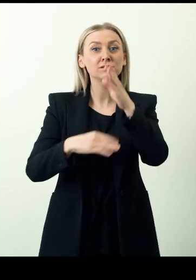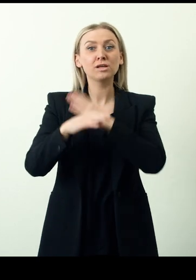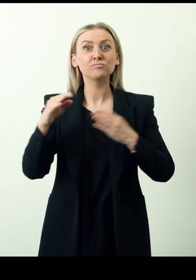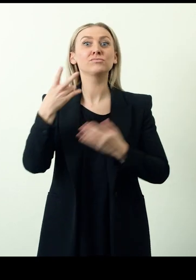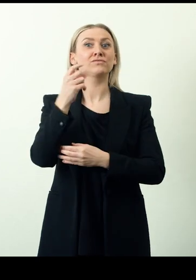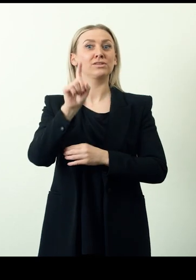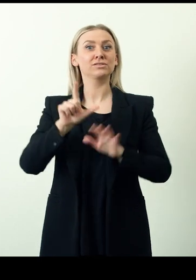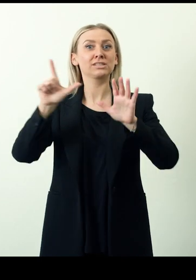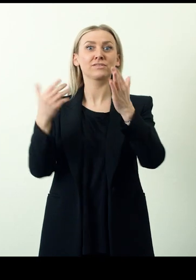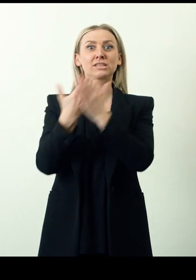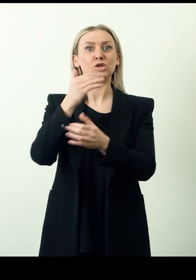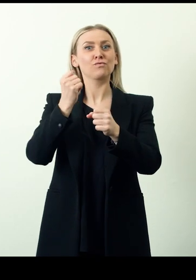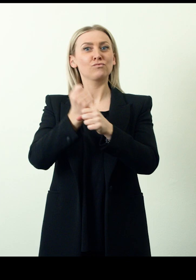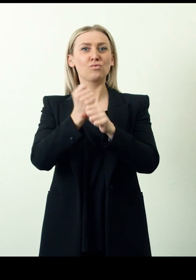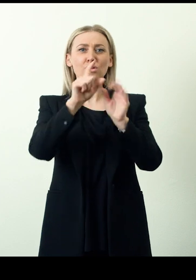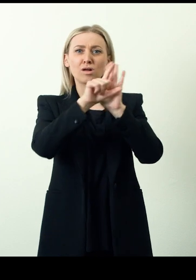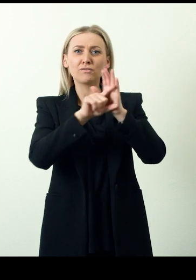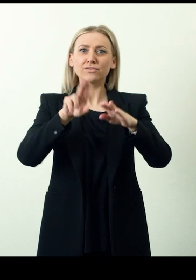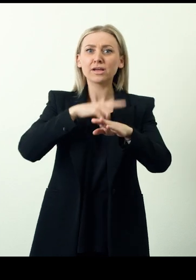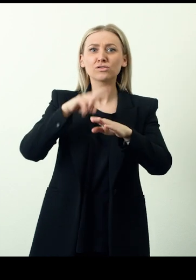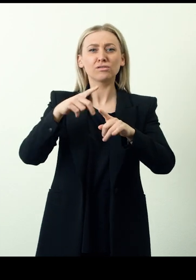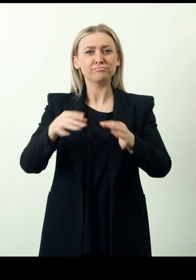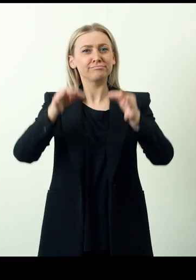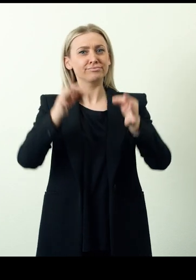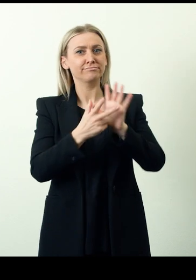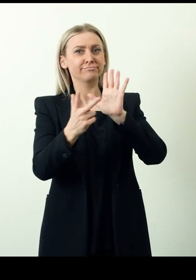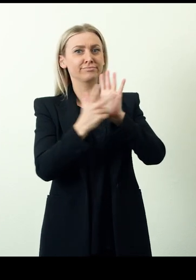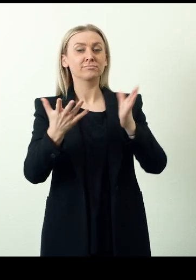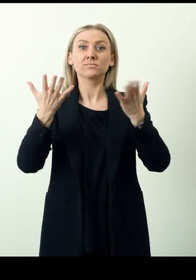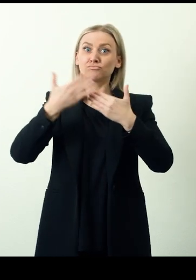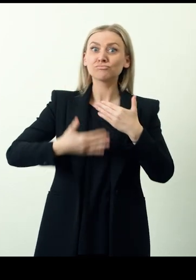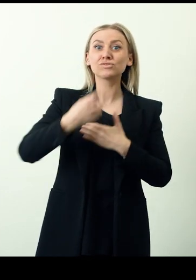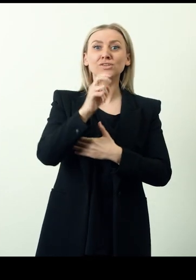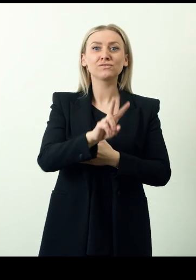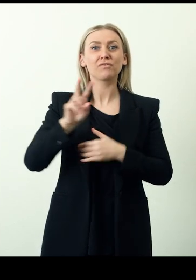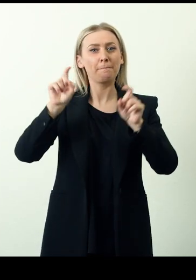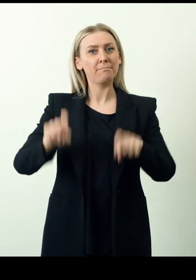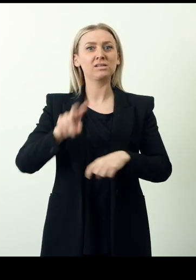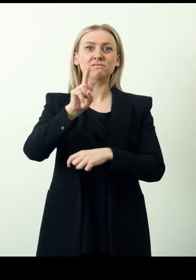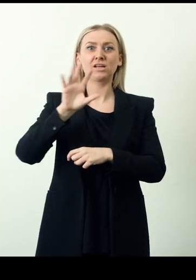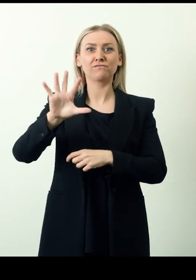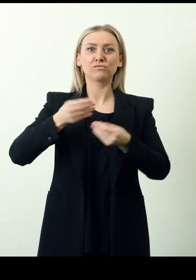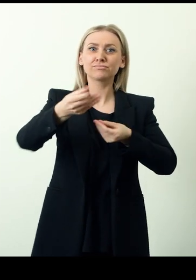a program teaching life skills to people with physical disabilities. In 2017, the program was nationally recognized in a new labor law